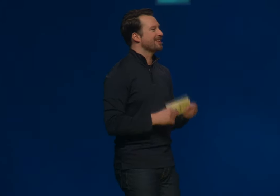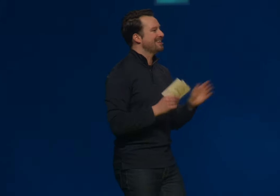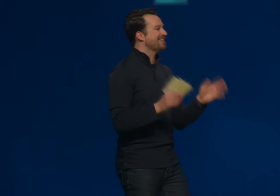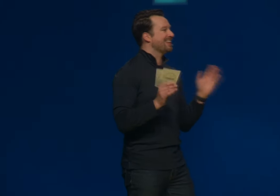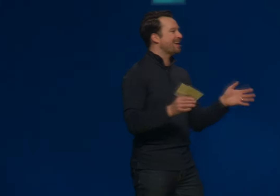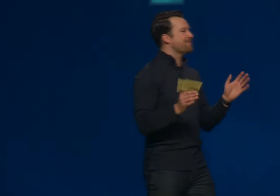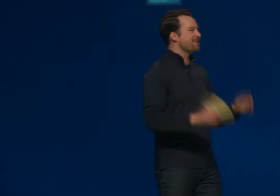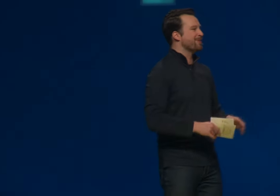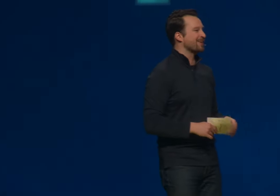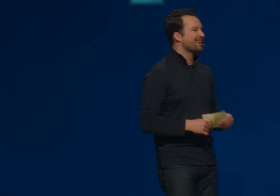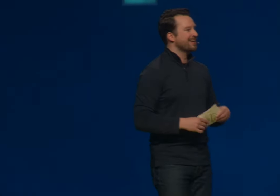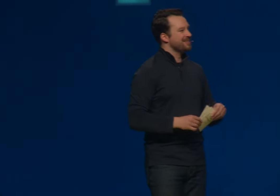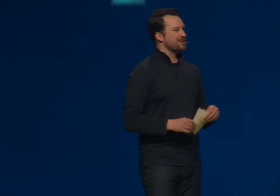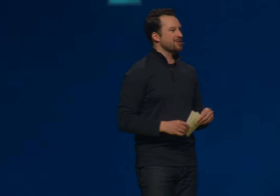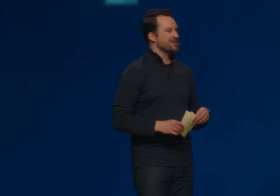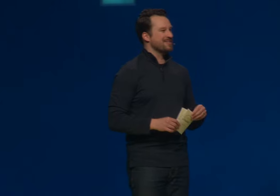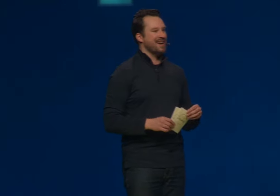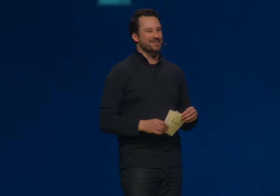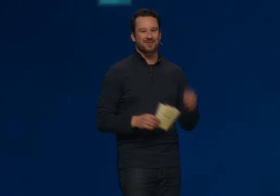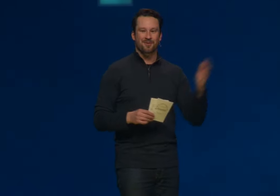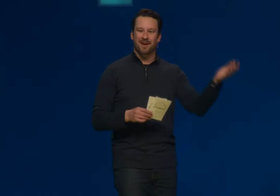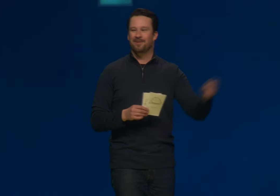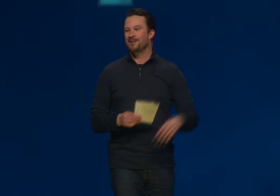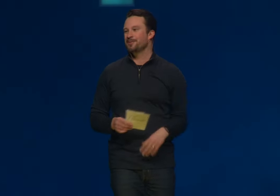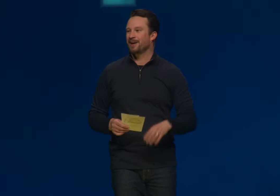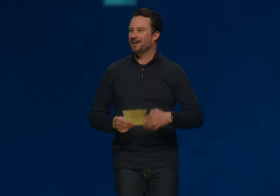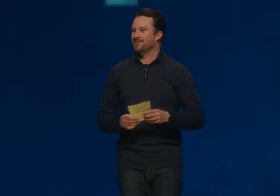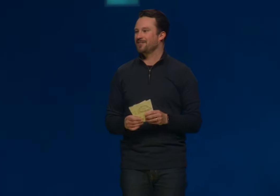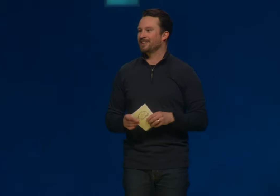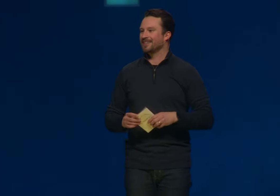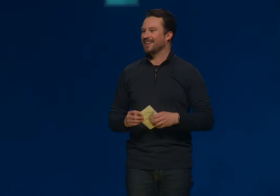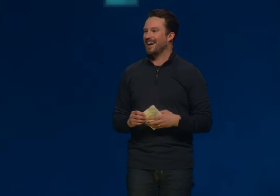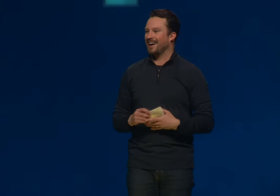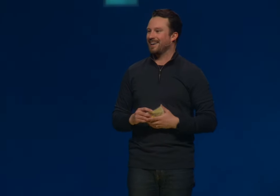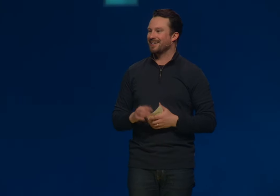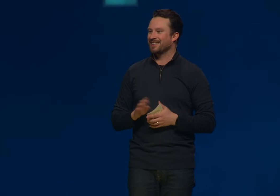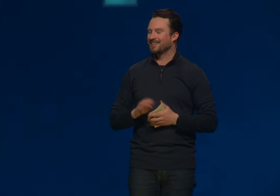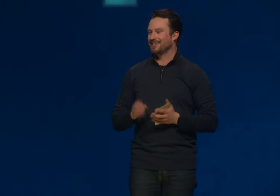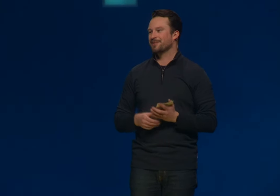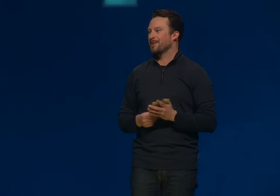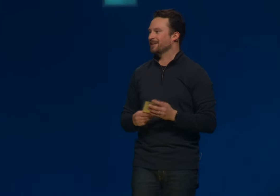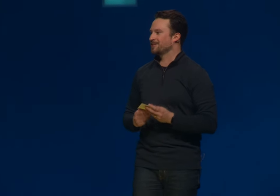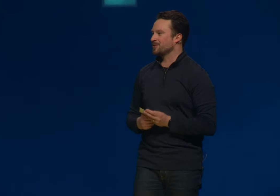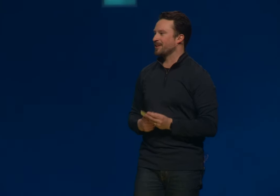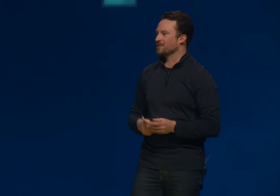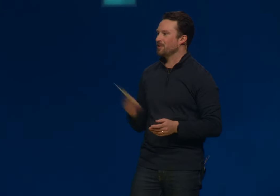We need a lot of people to attend, so maybe you might feel compelled to join us.